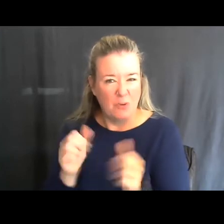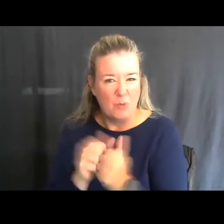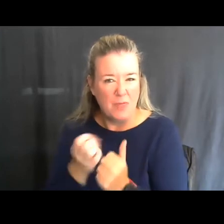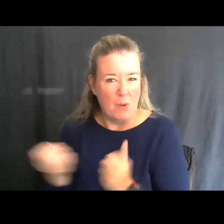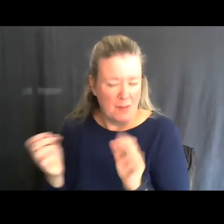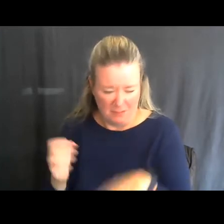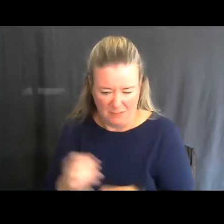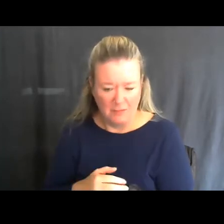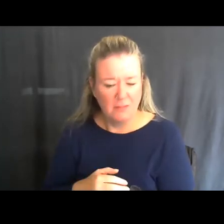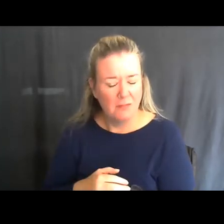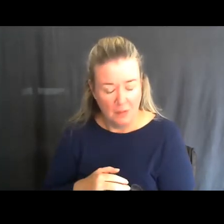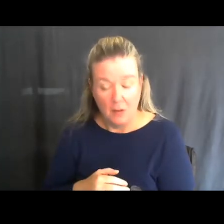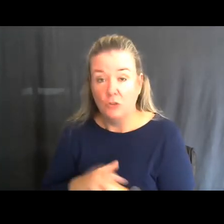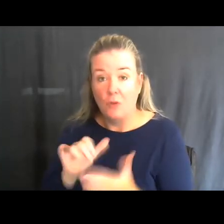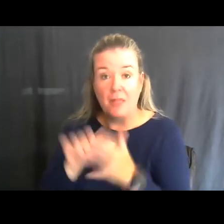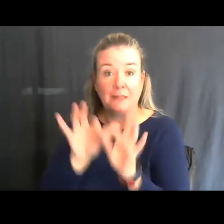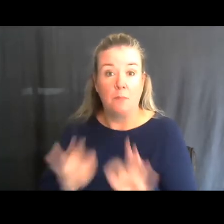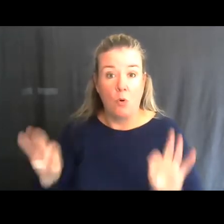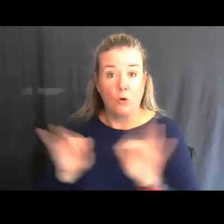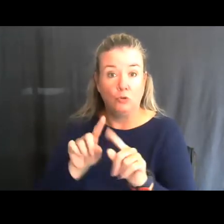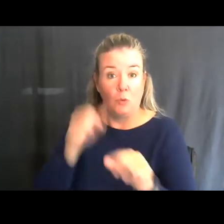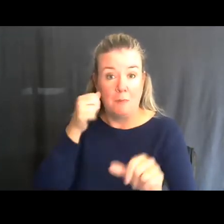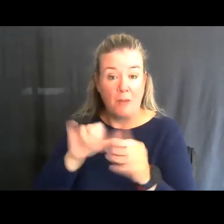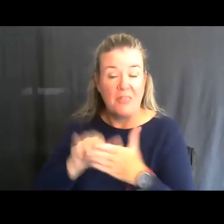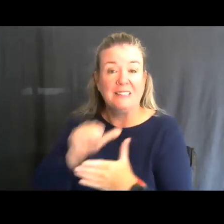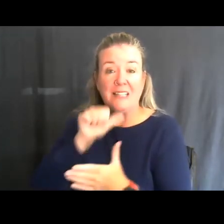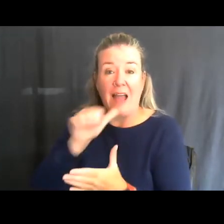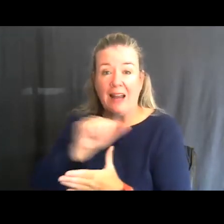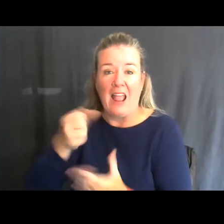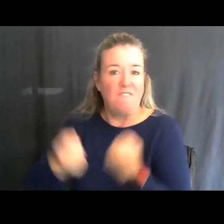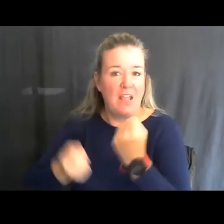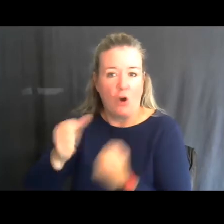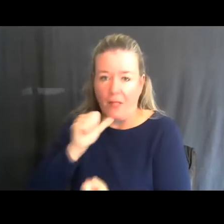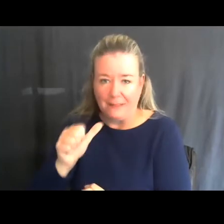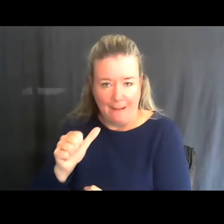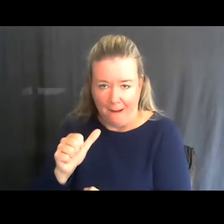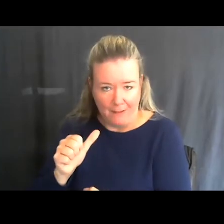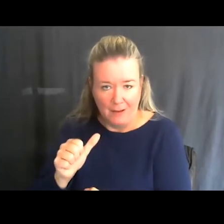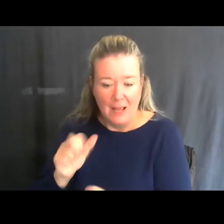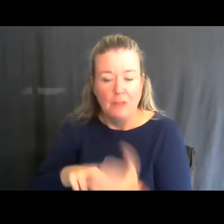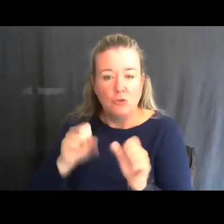And so that's important to remember, that if you have that kind of adaptive equipment